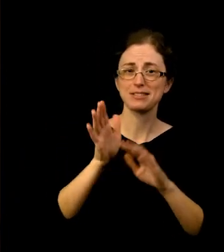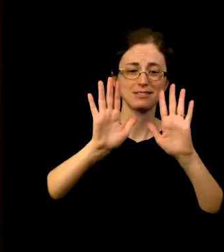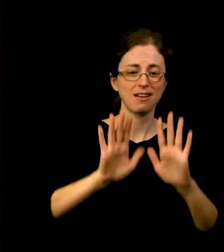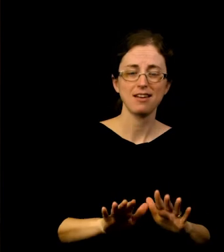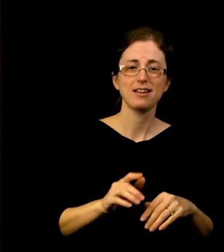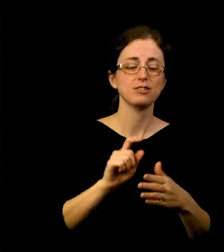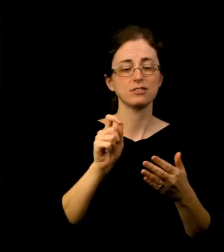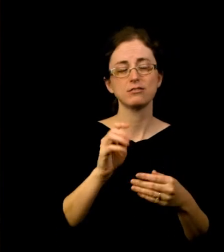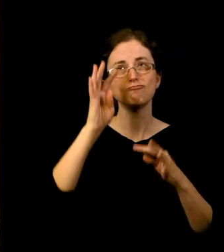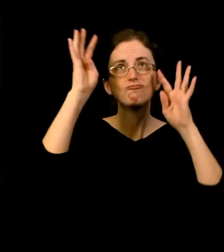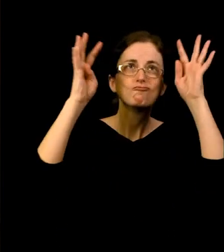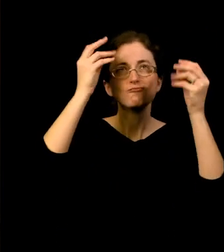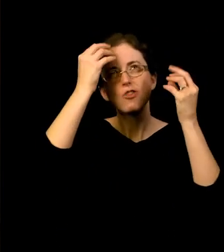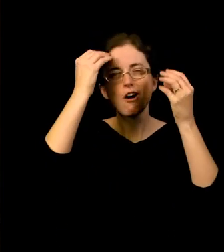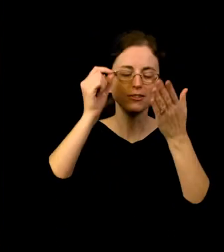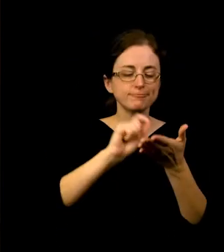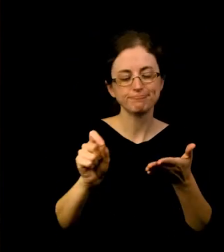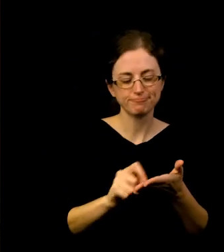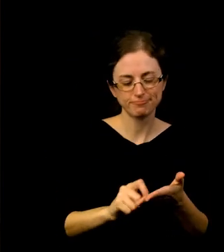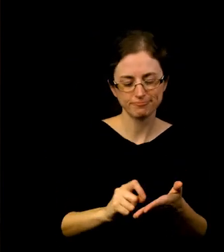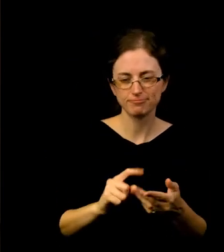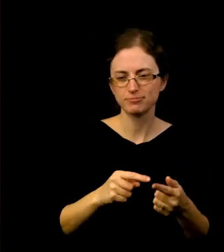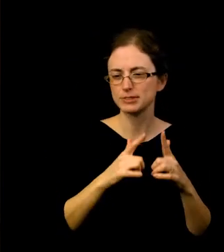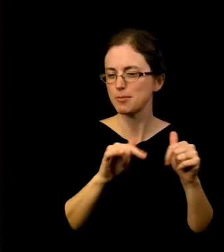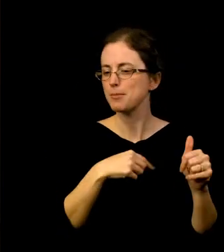your thoughts as you look at and think about that artwork.